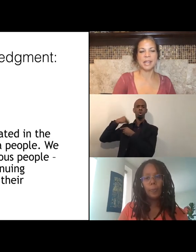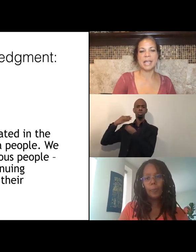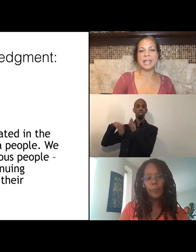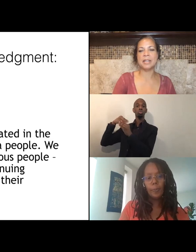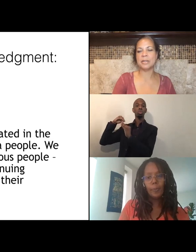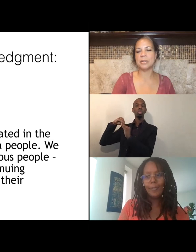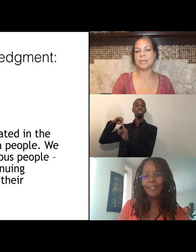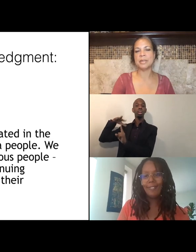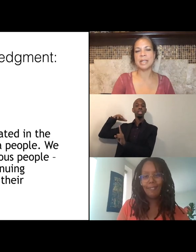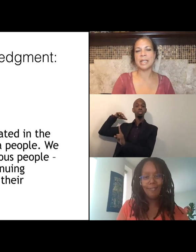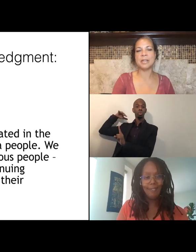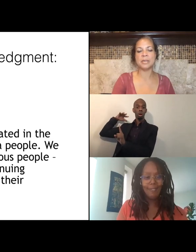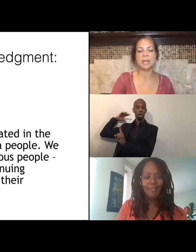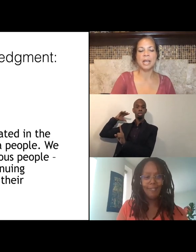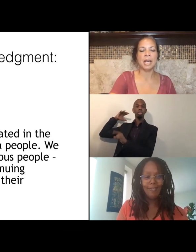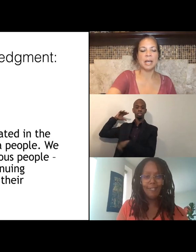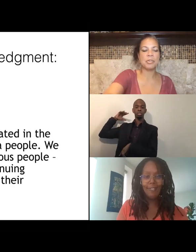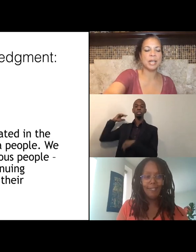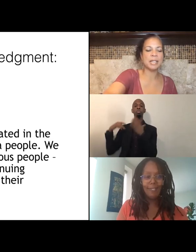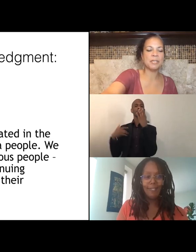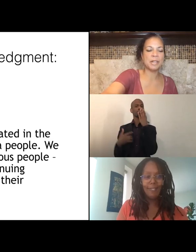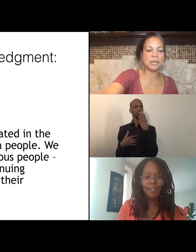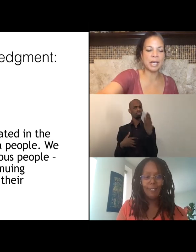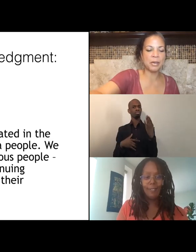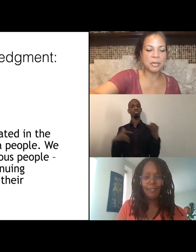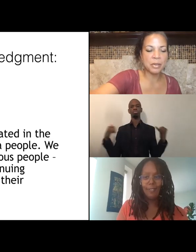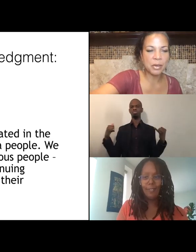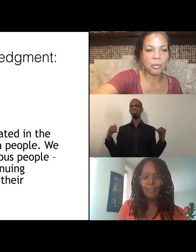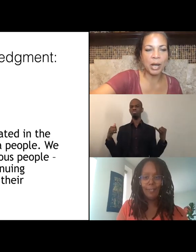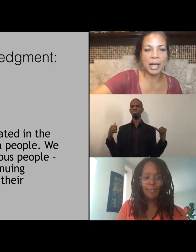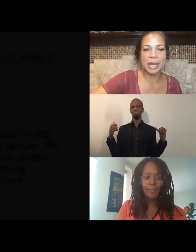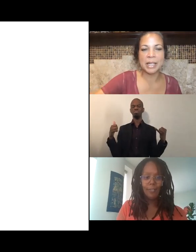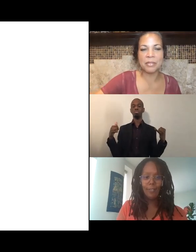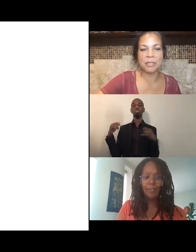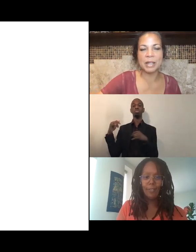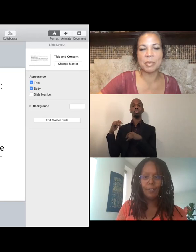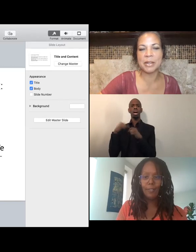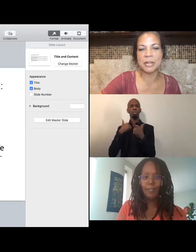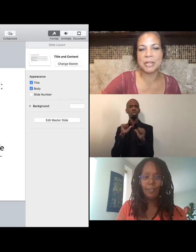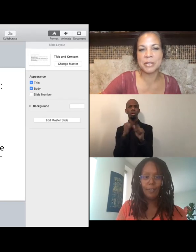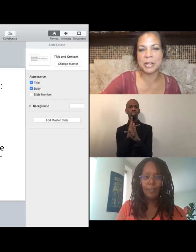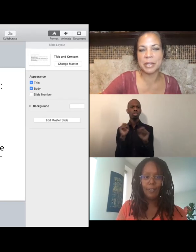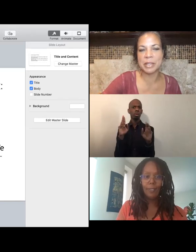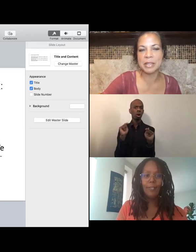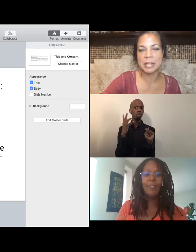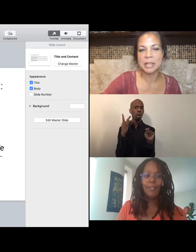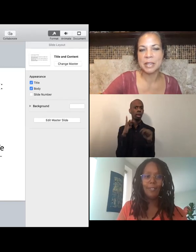Thank you, thank you. I'm trying to figure out why I can't find my cursor. There it is.